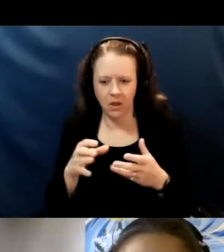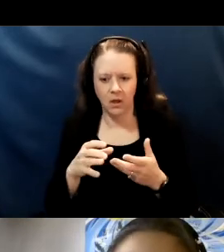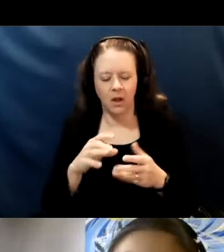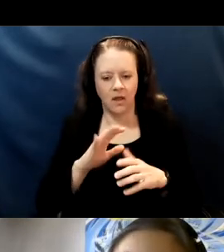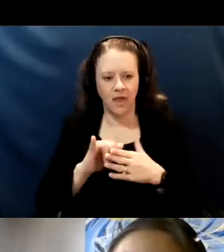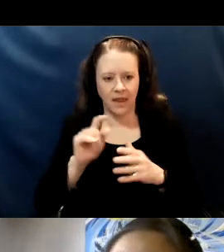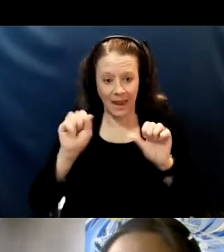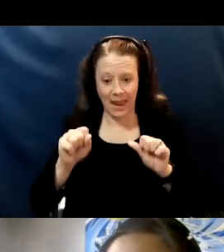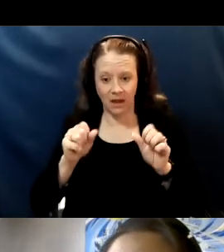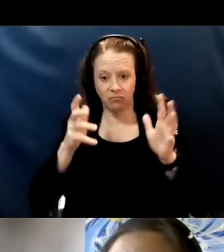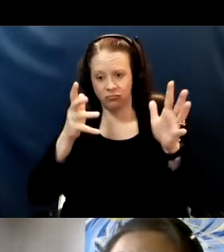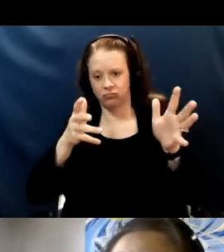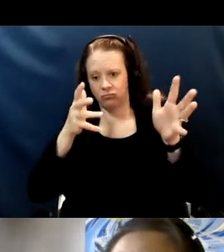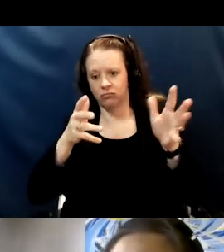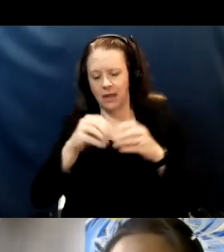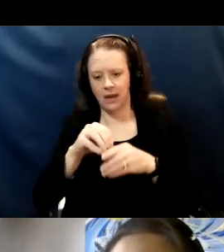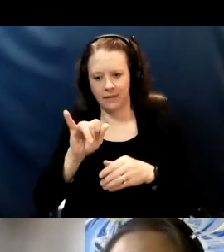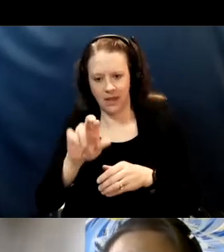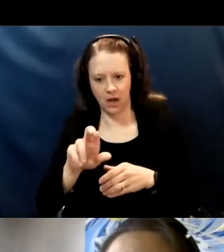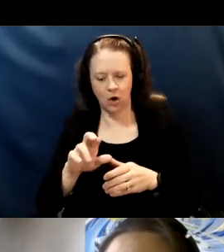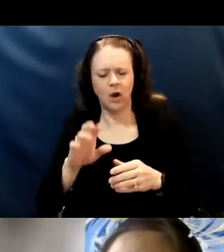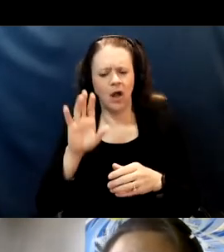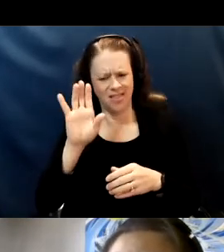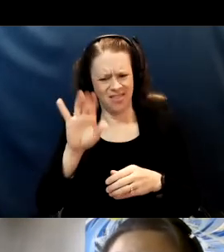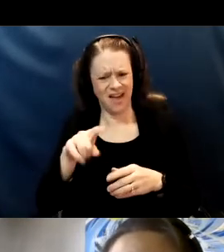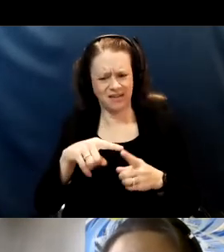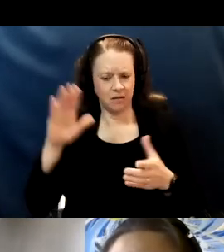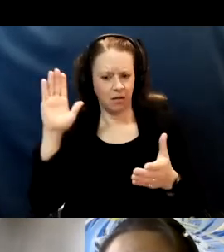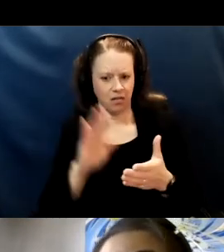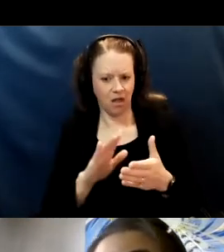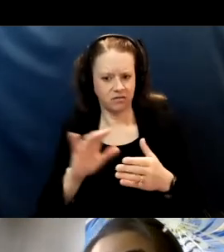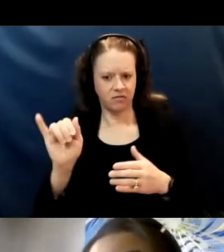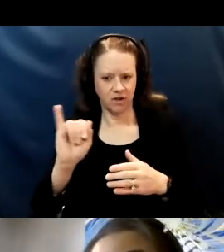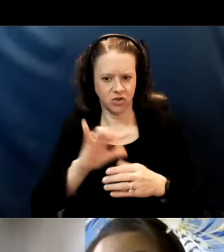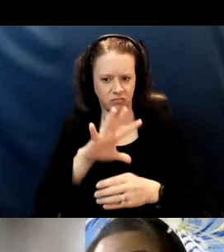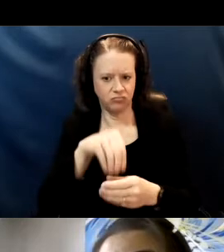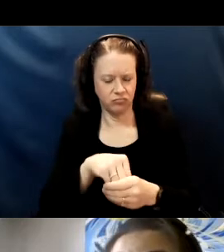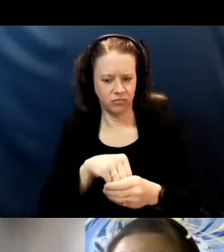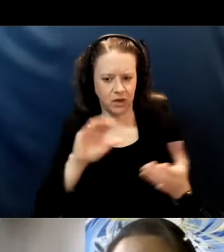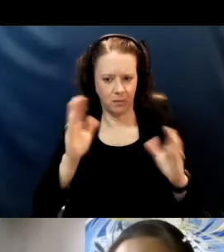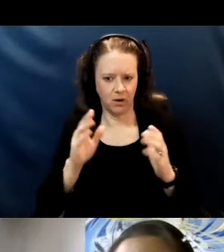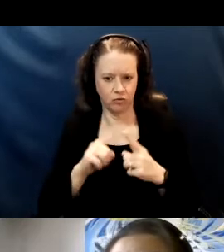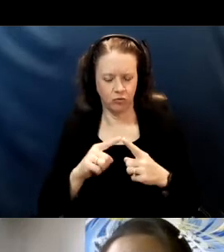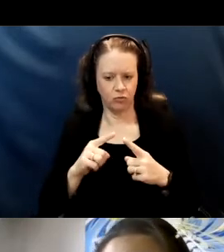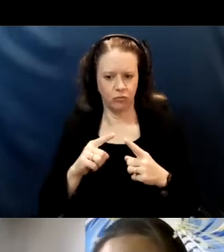They are considered less infectious than the bigger droplets because they inherently contain less virus.